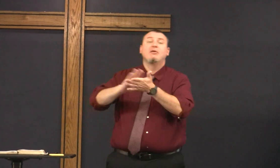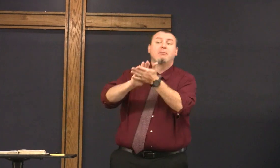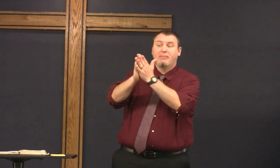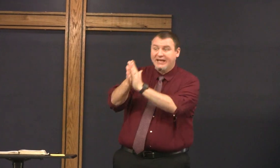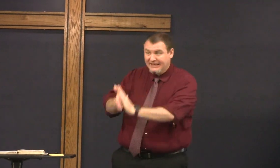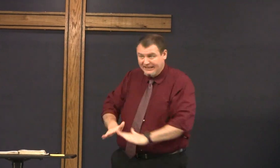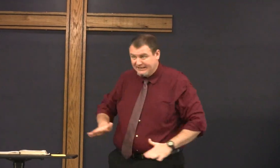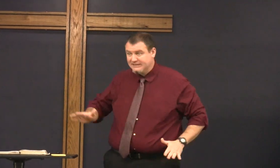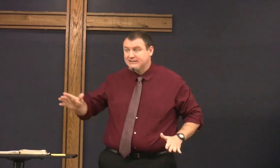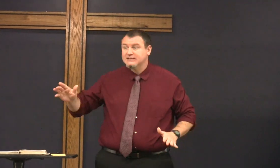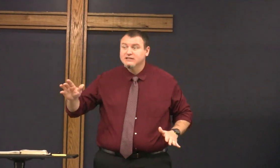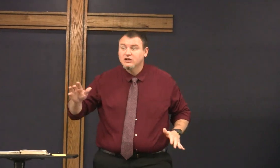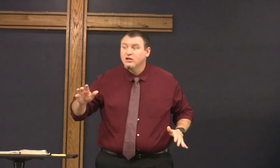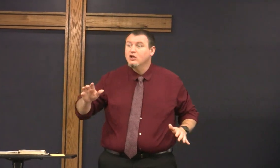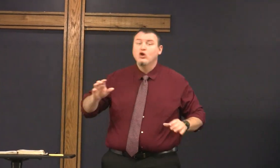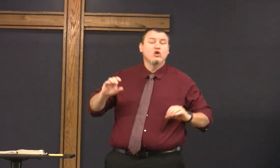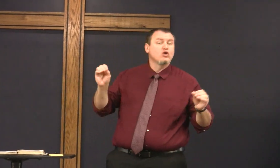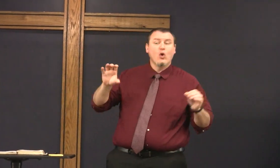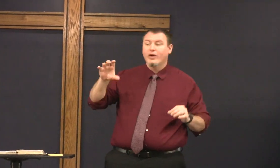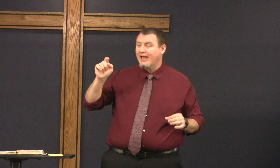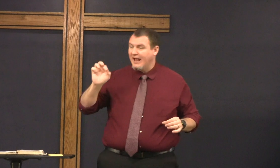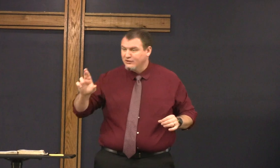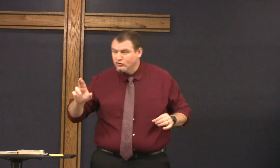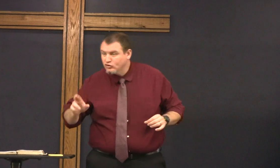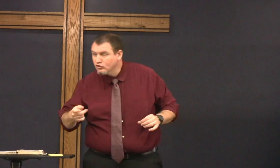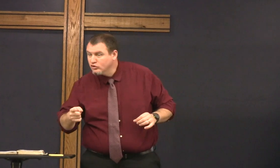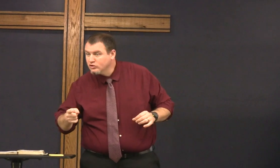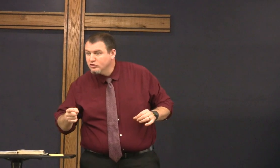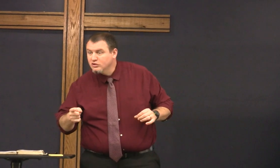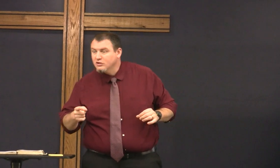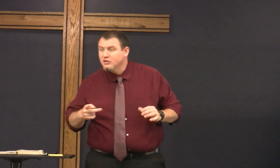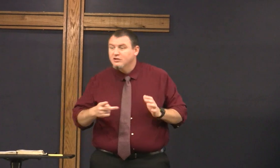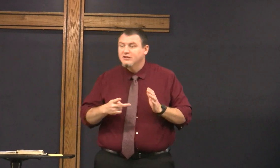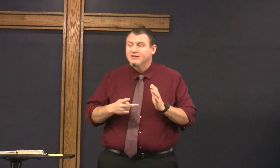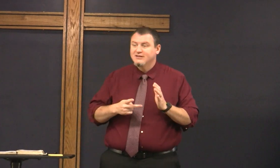we'll live in peace no cancer